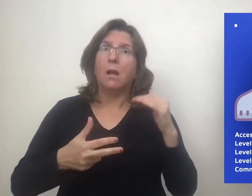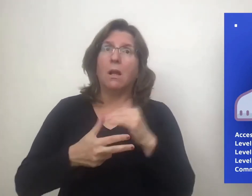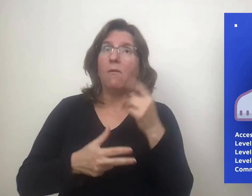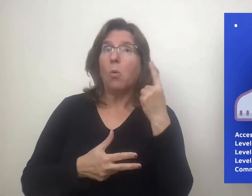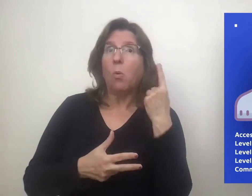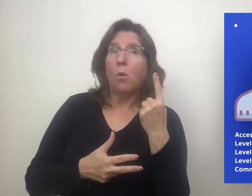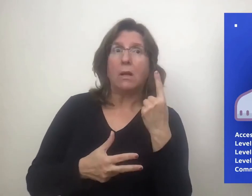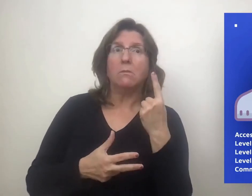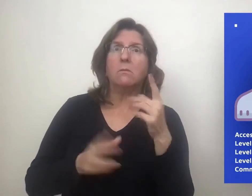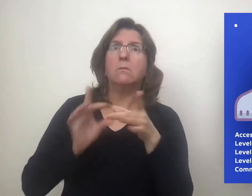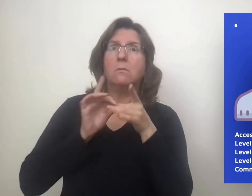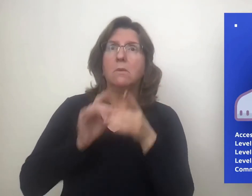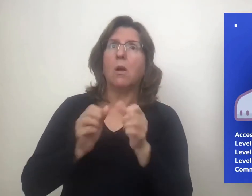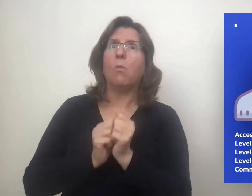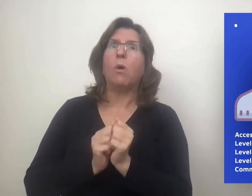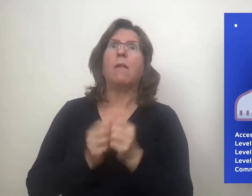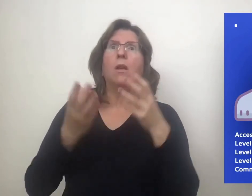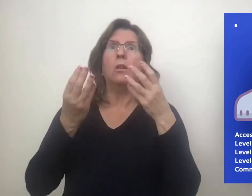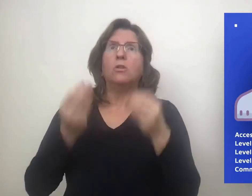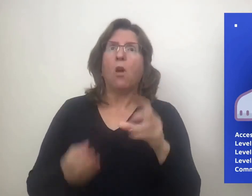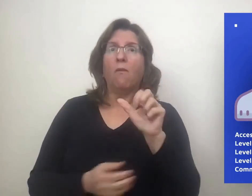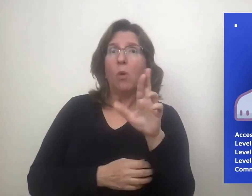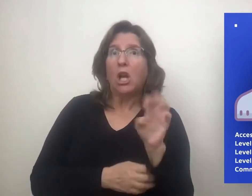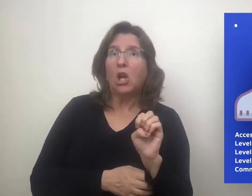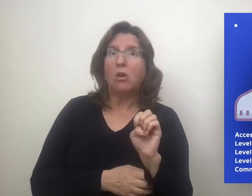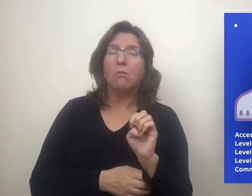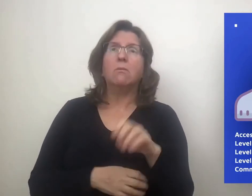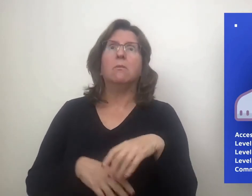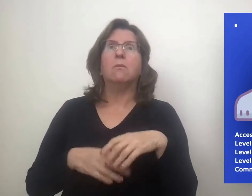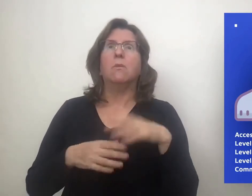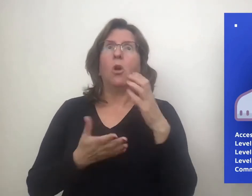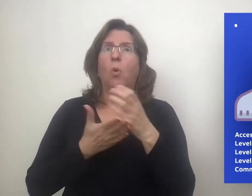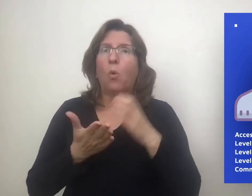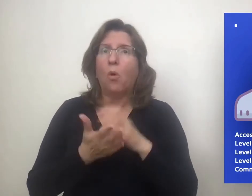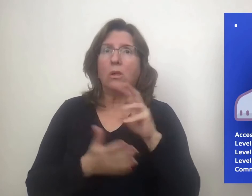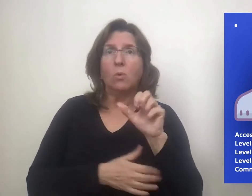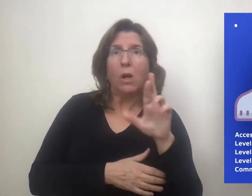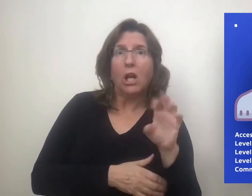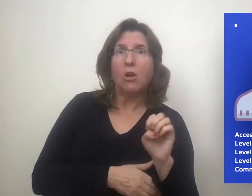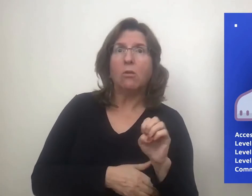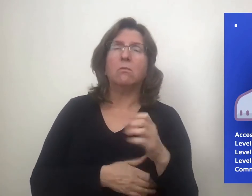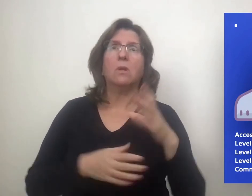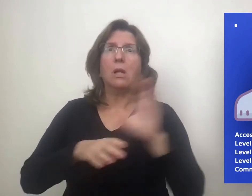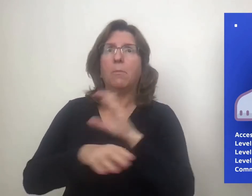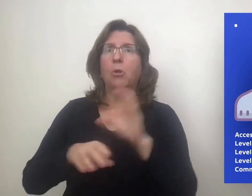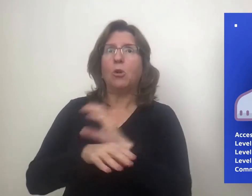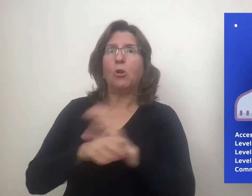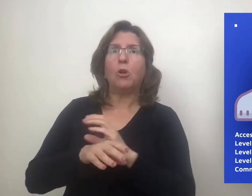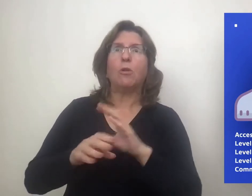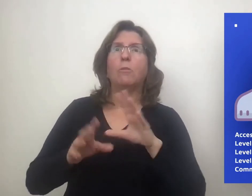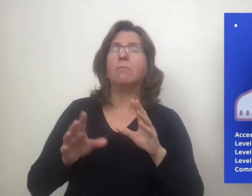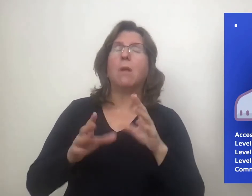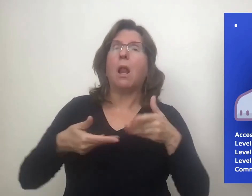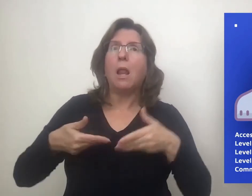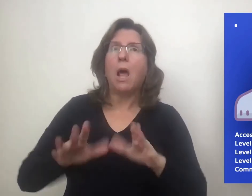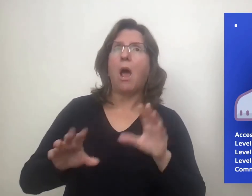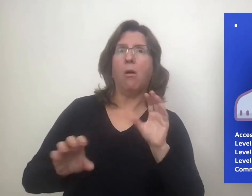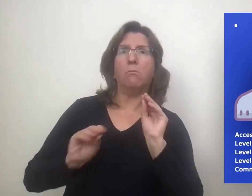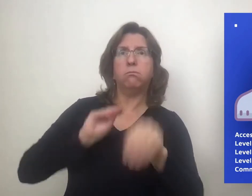Level 1 is at the systems level - software, courseware, the flexibility of the